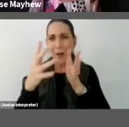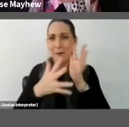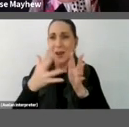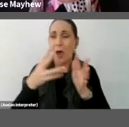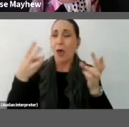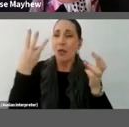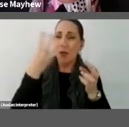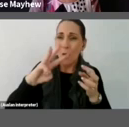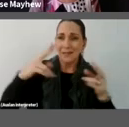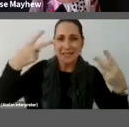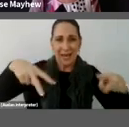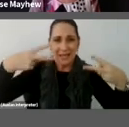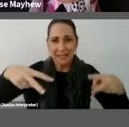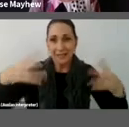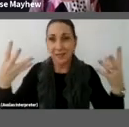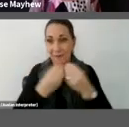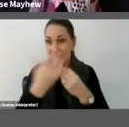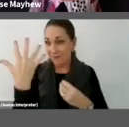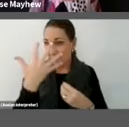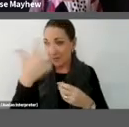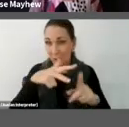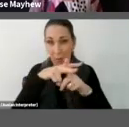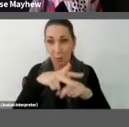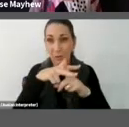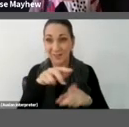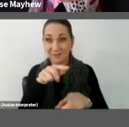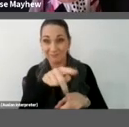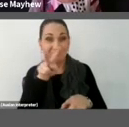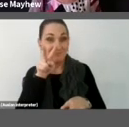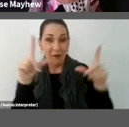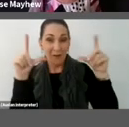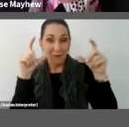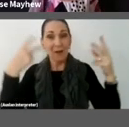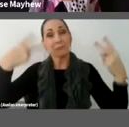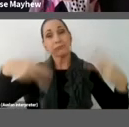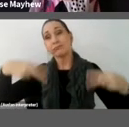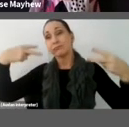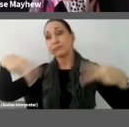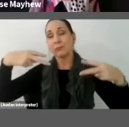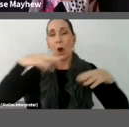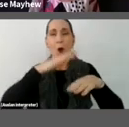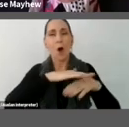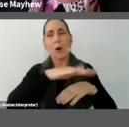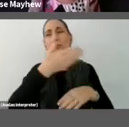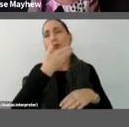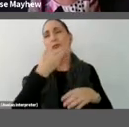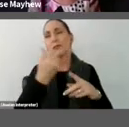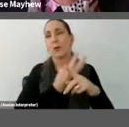We see them here in a photograph dancing on the lush green lawns of Brisbane River.